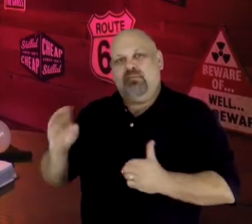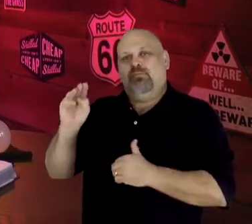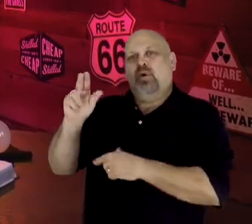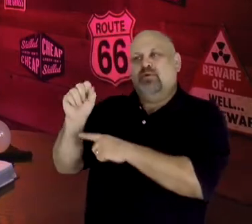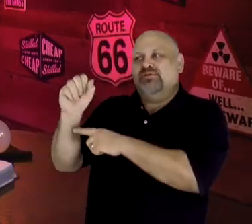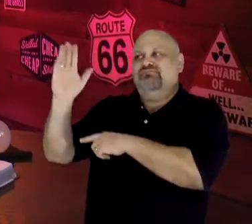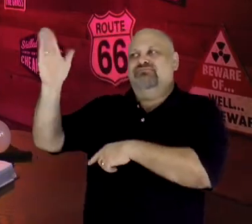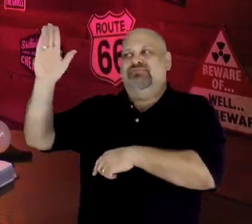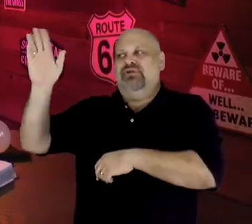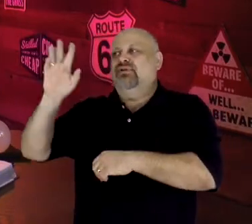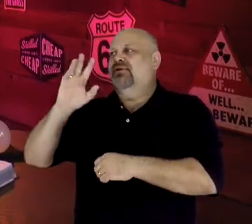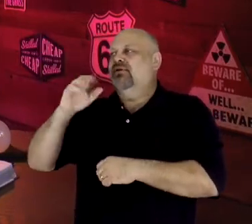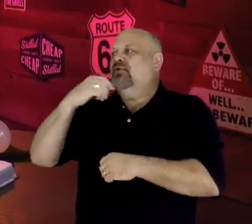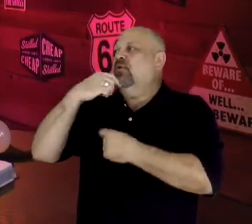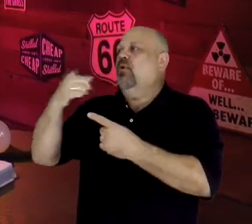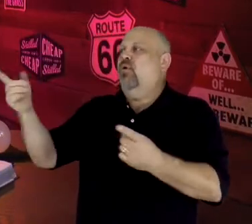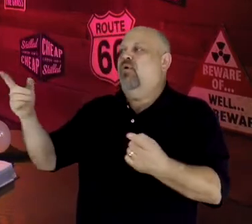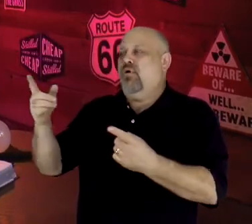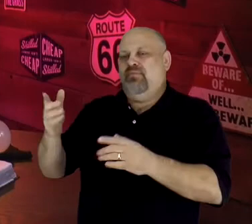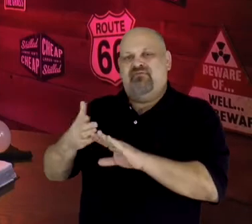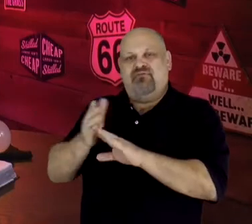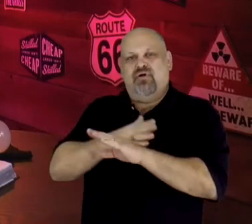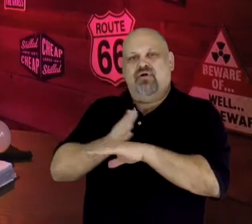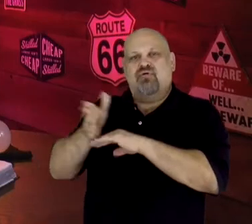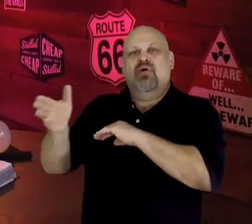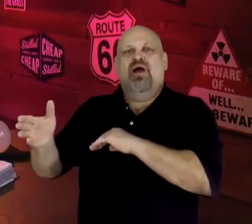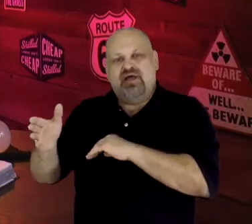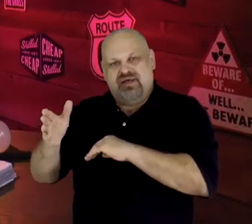in Exodus chapter 14, verses 13 & 14: